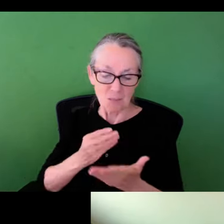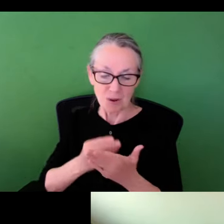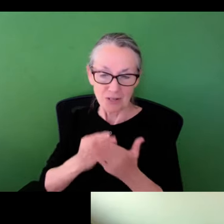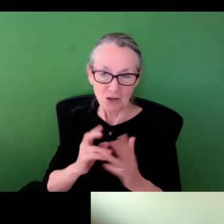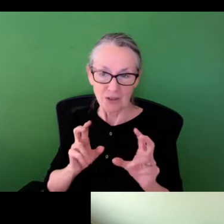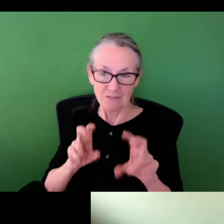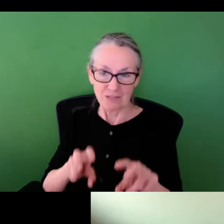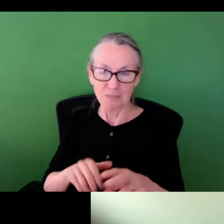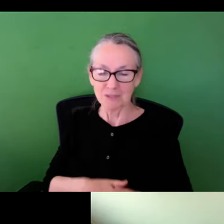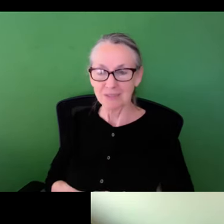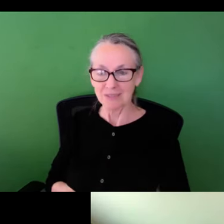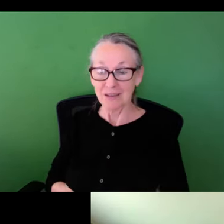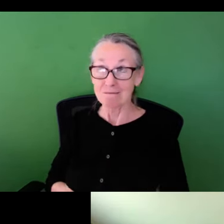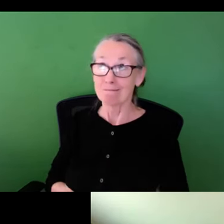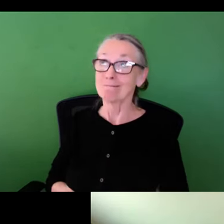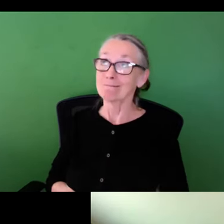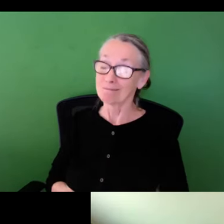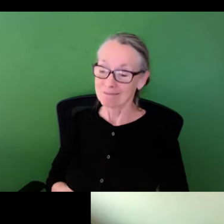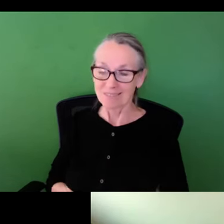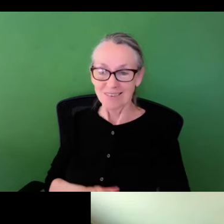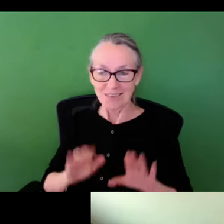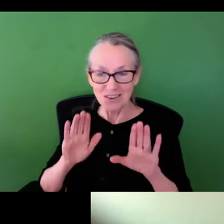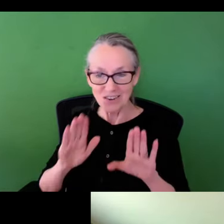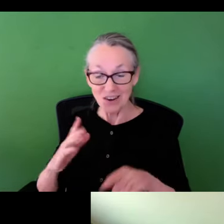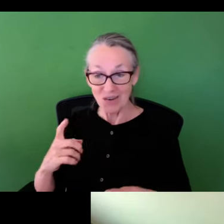would benefit more from the same monetary investment?